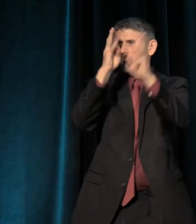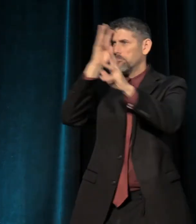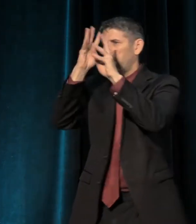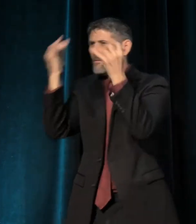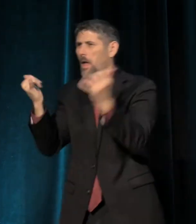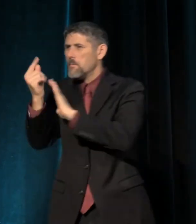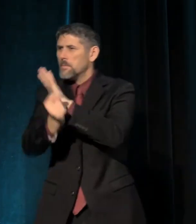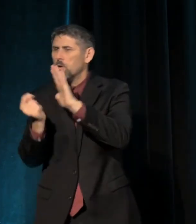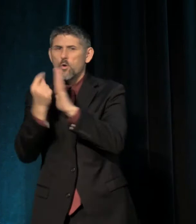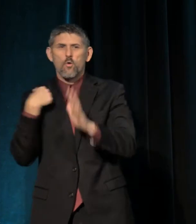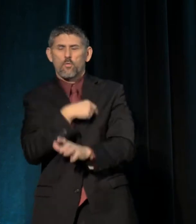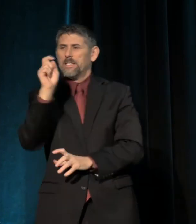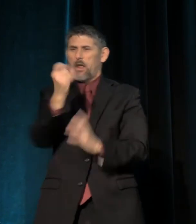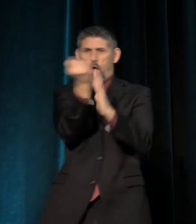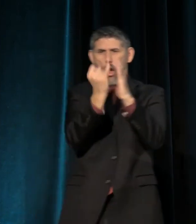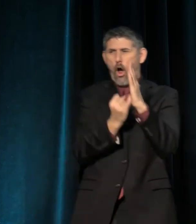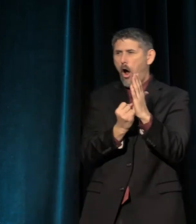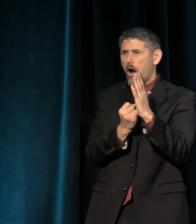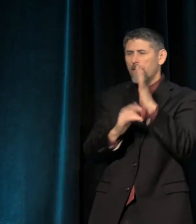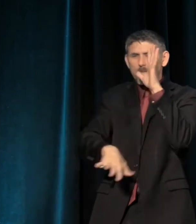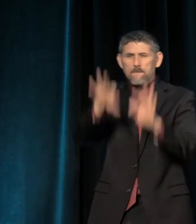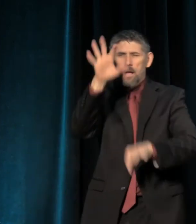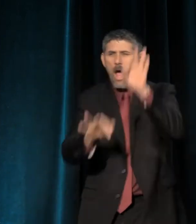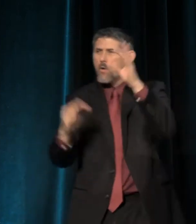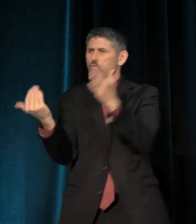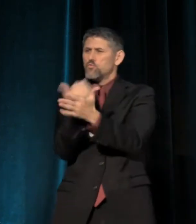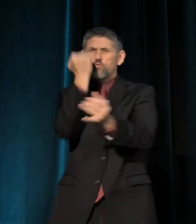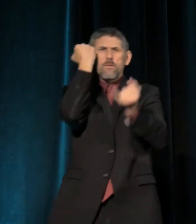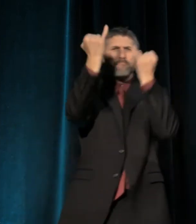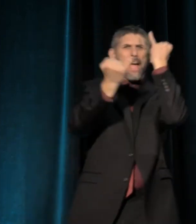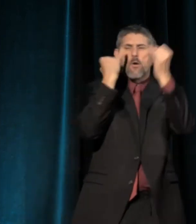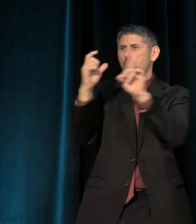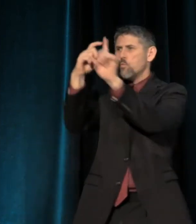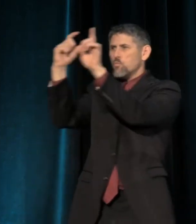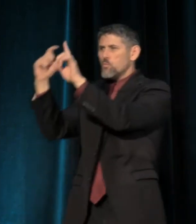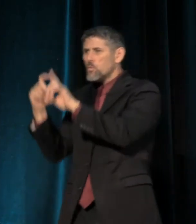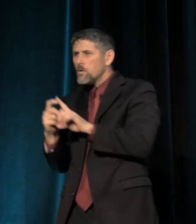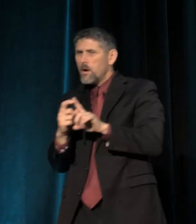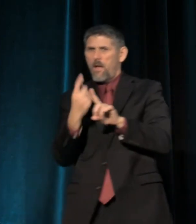We need the arts to help us find new imaginations, new words for our time.